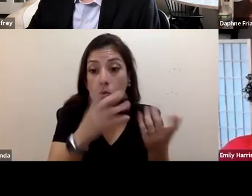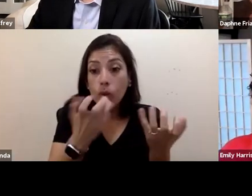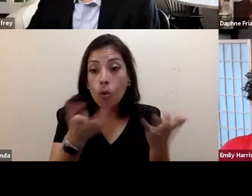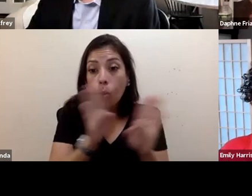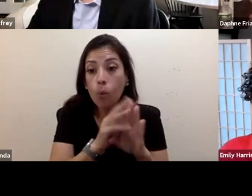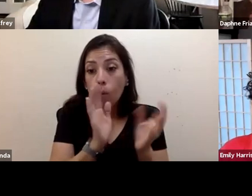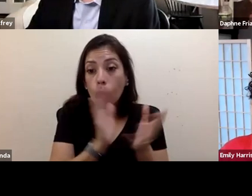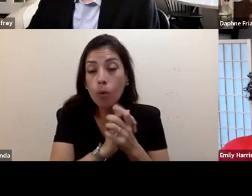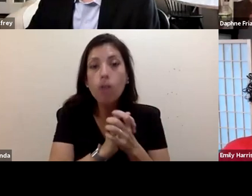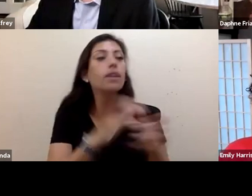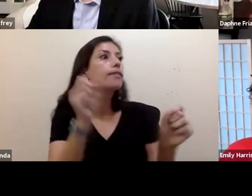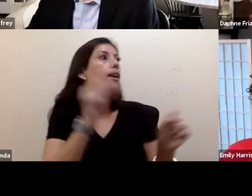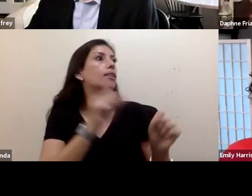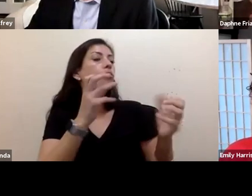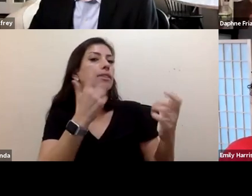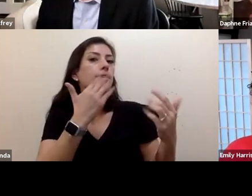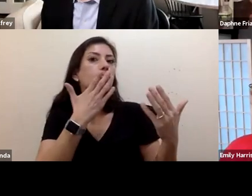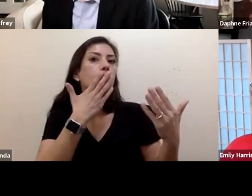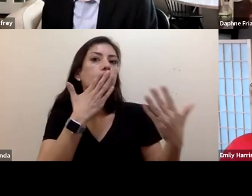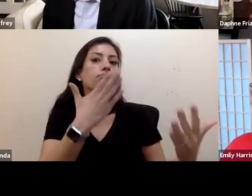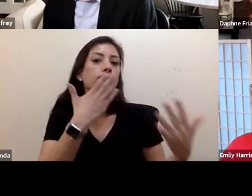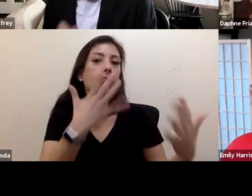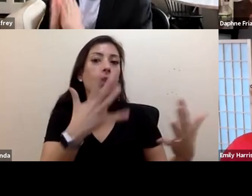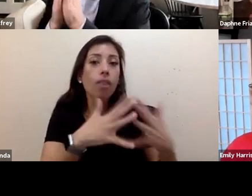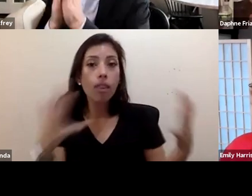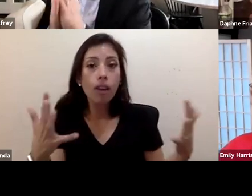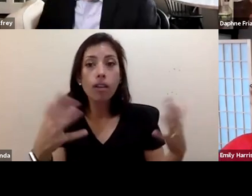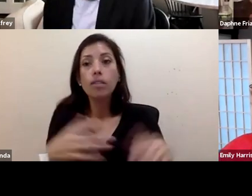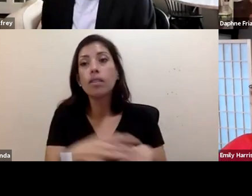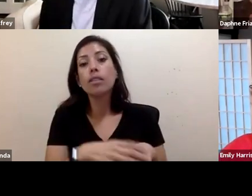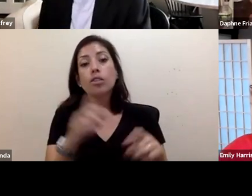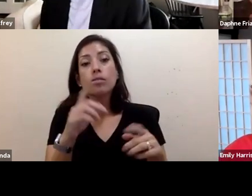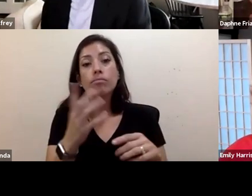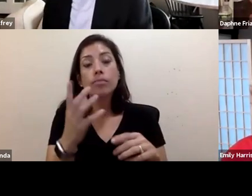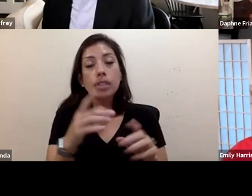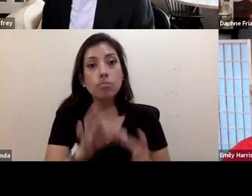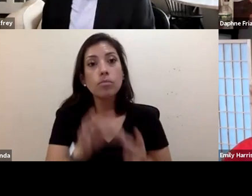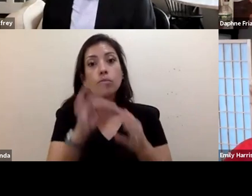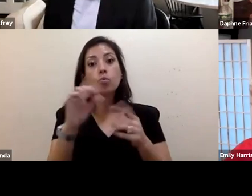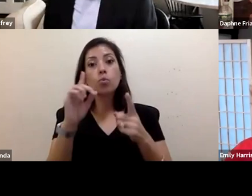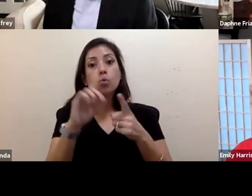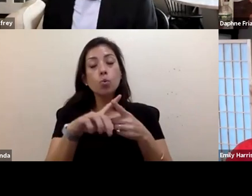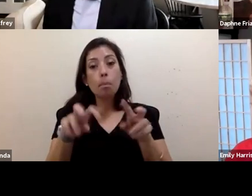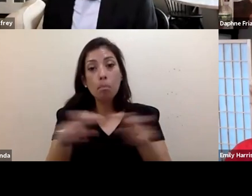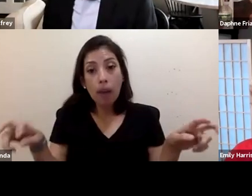Just a million thanks to you, John, and our incredible panelists. We've put everything else in the chat, stay in touch.